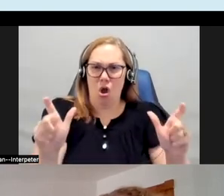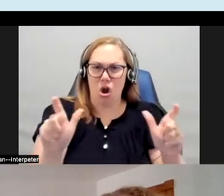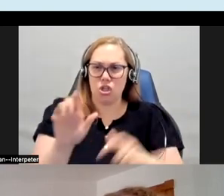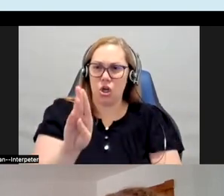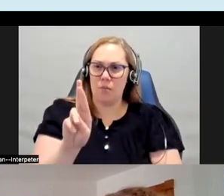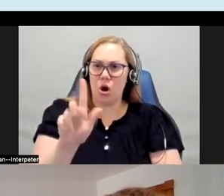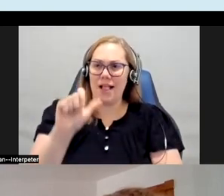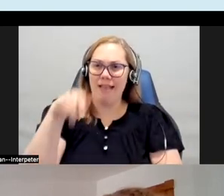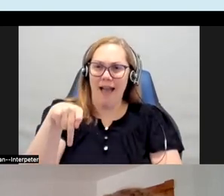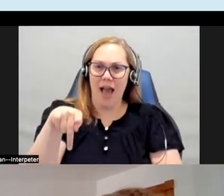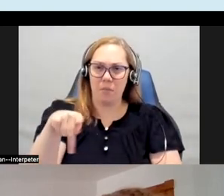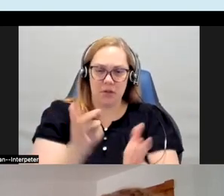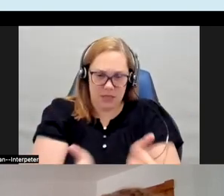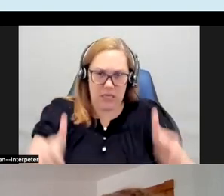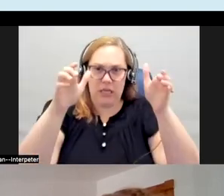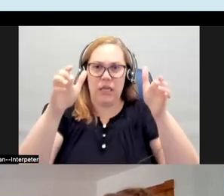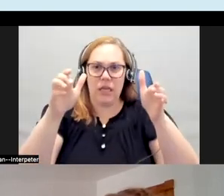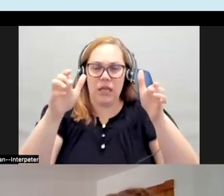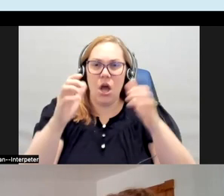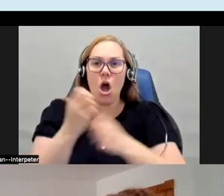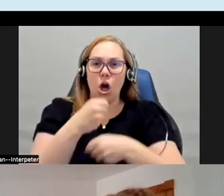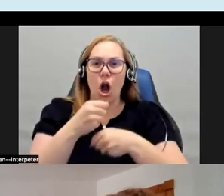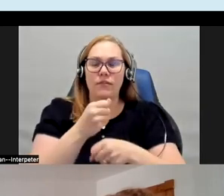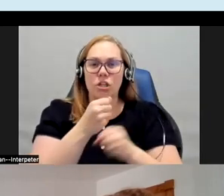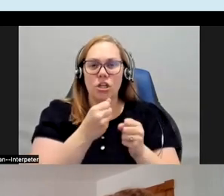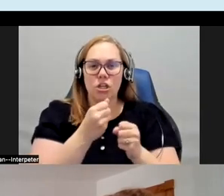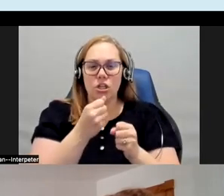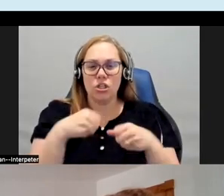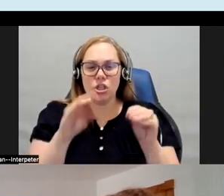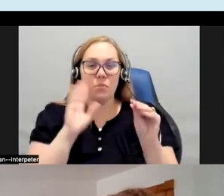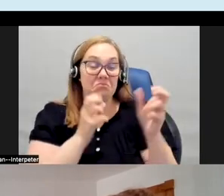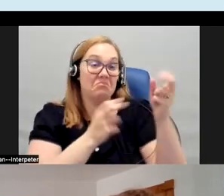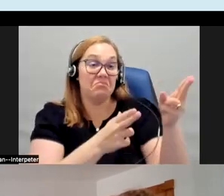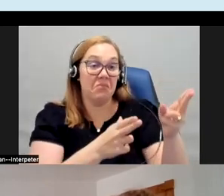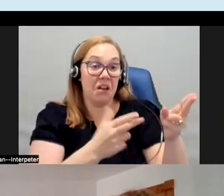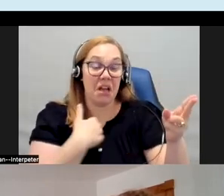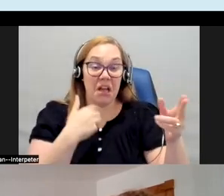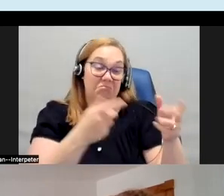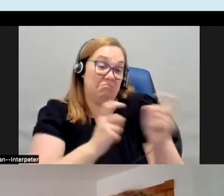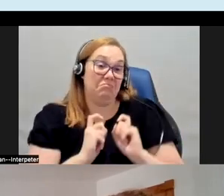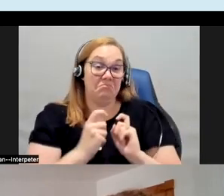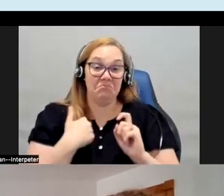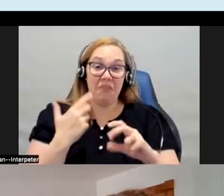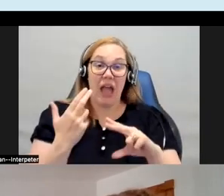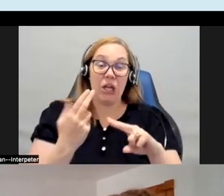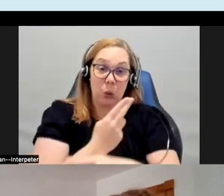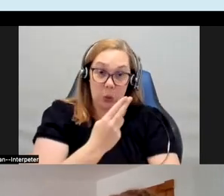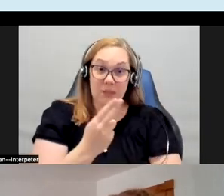to throw away so they donated it to me and I decided to use the burlap as a canvas and